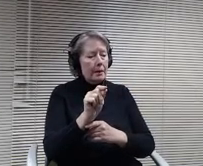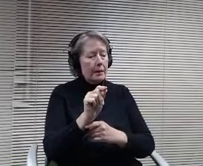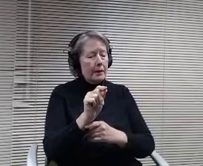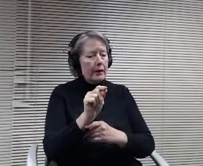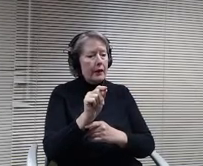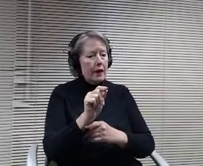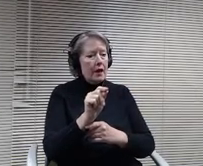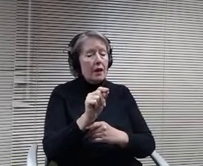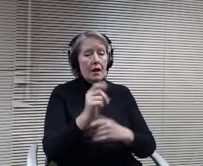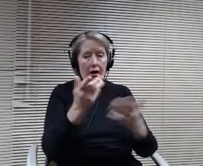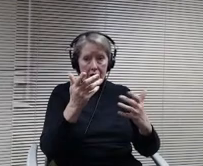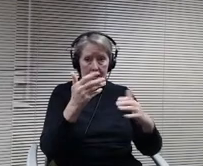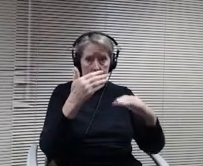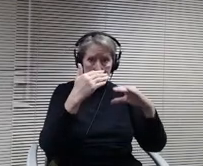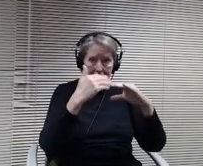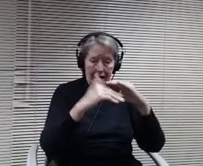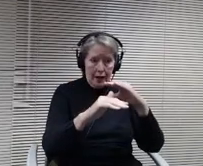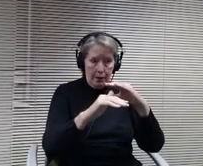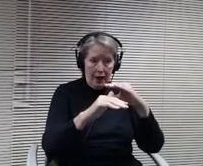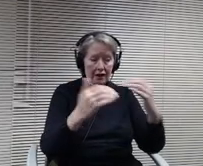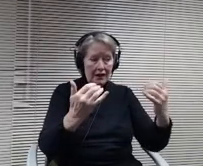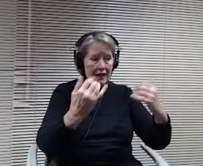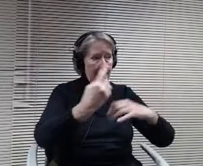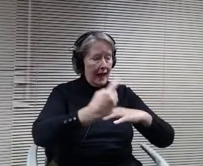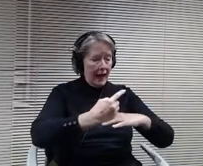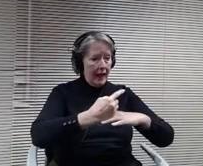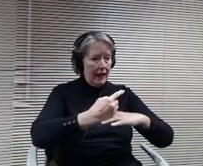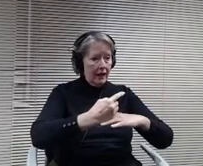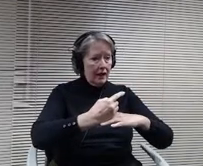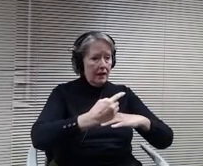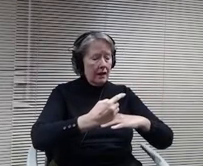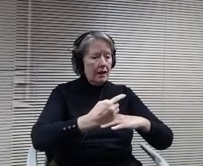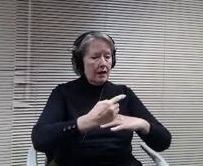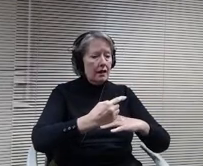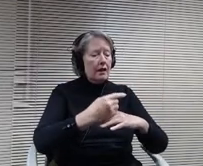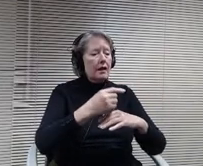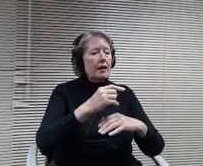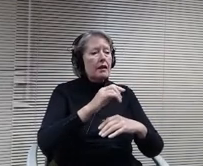to today. The carry an item with the updated illustration.